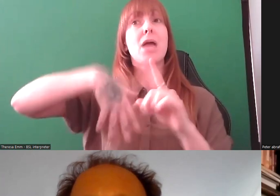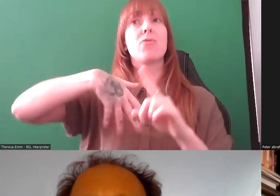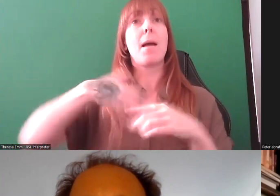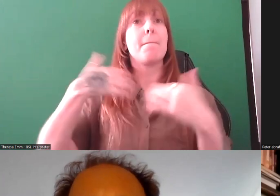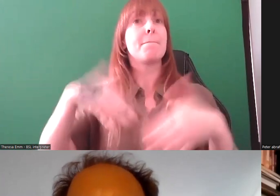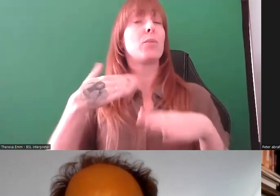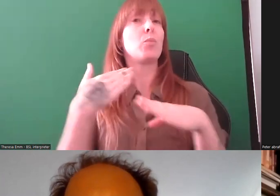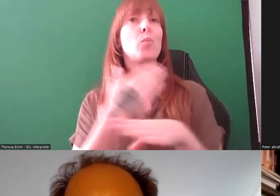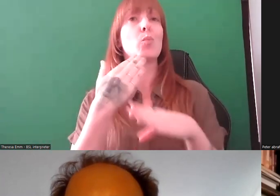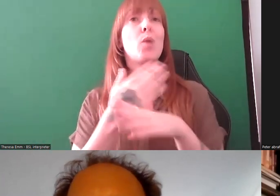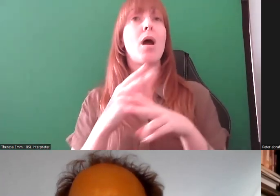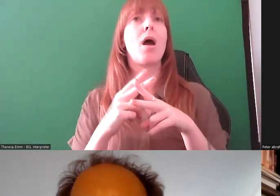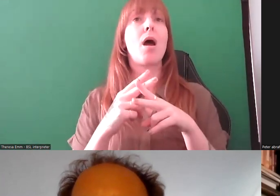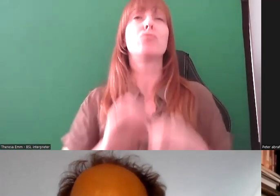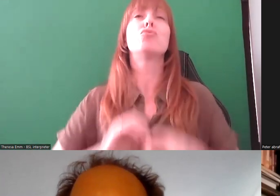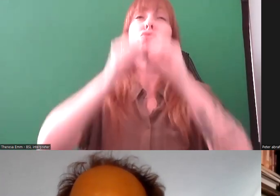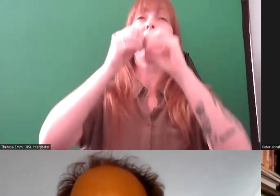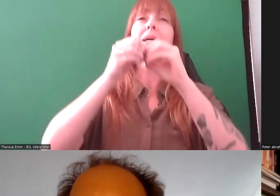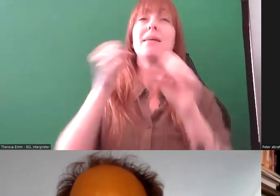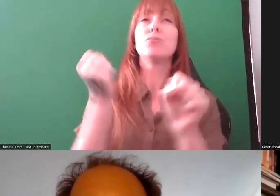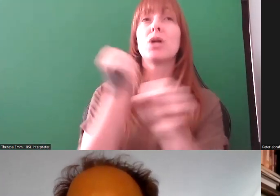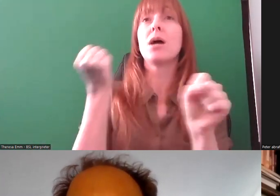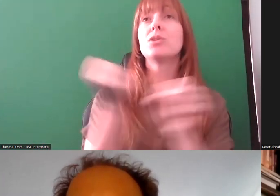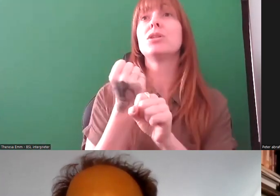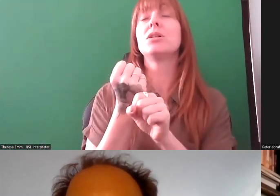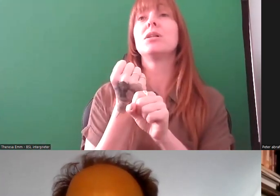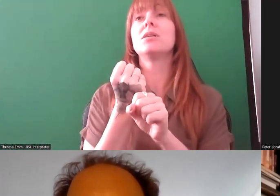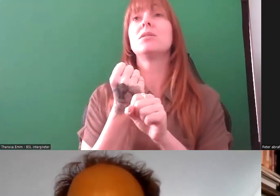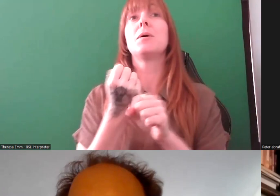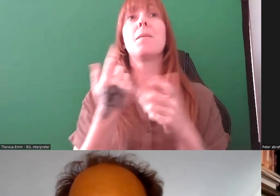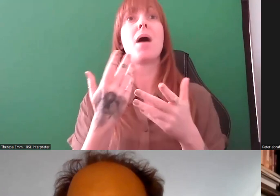I'm an artist but until I started working at the museum, I didn't even know that people studied to